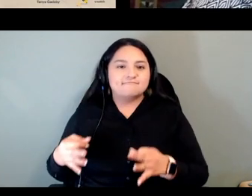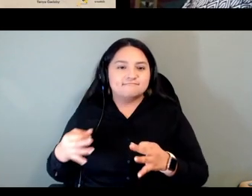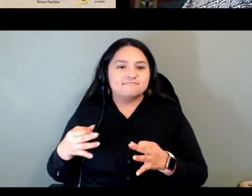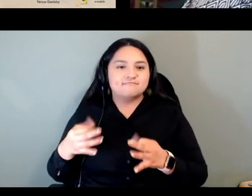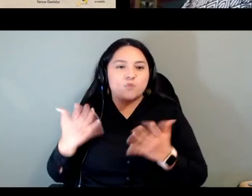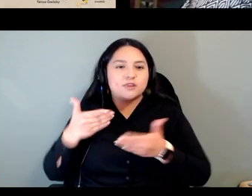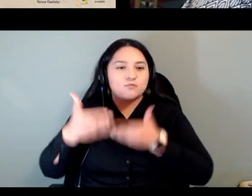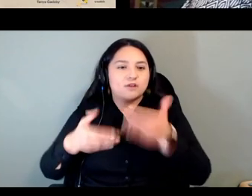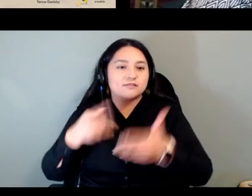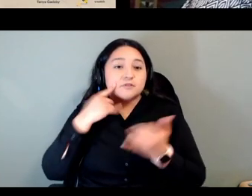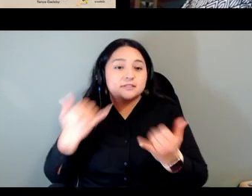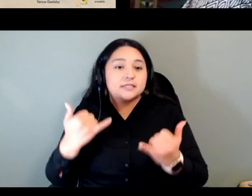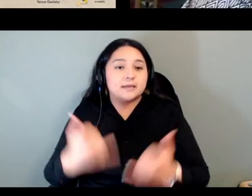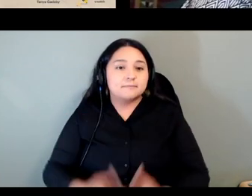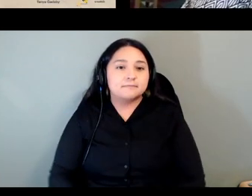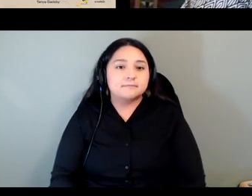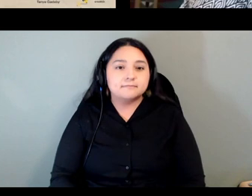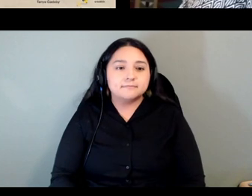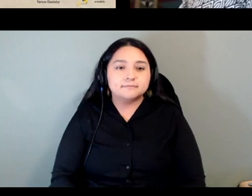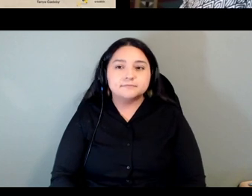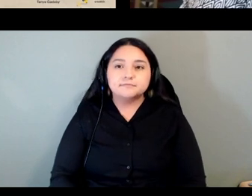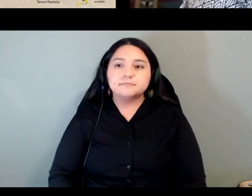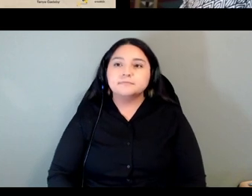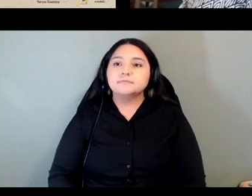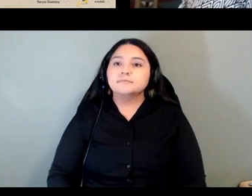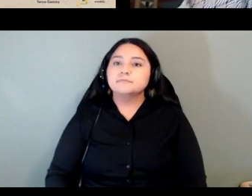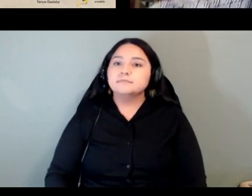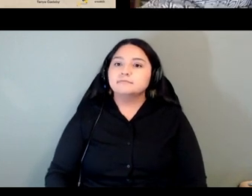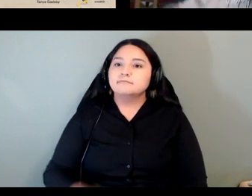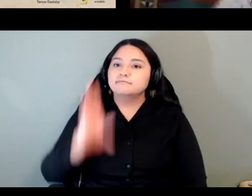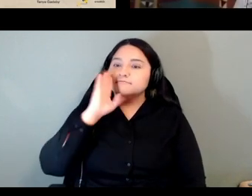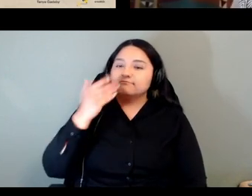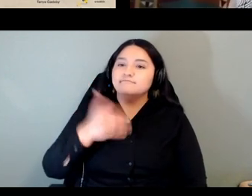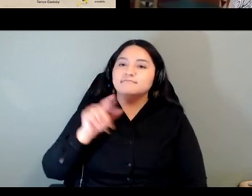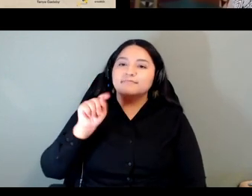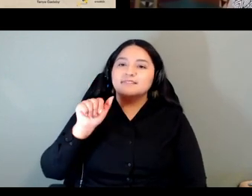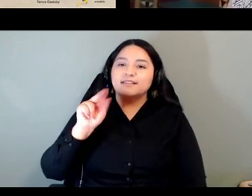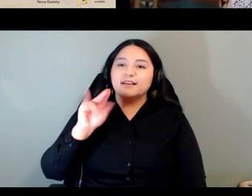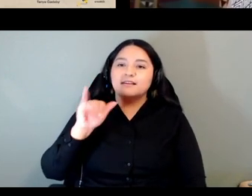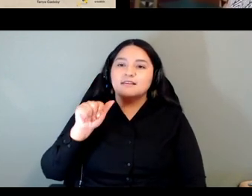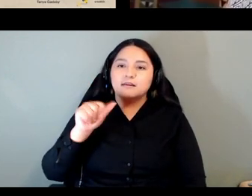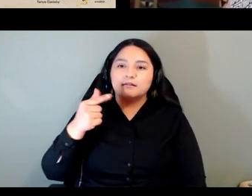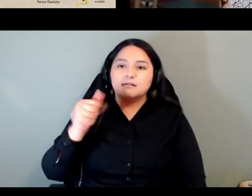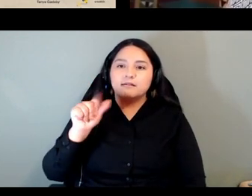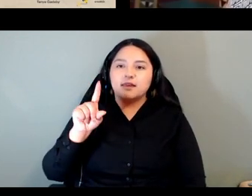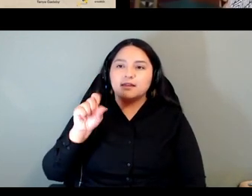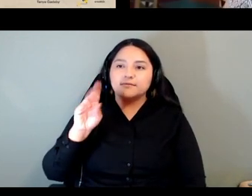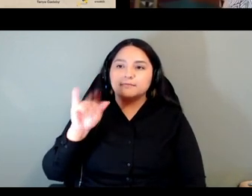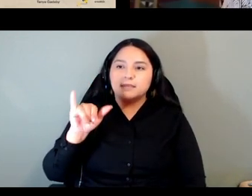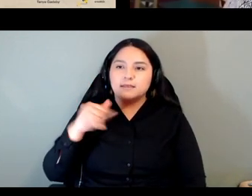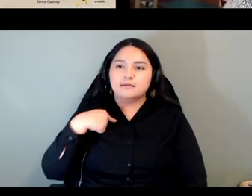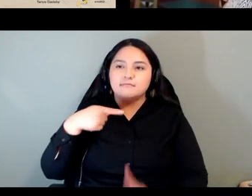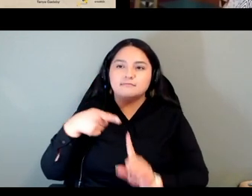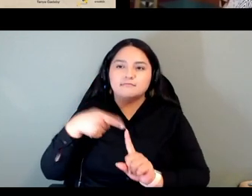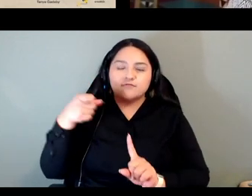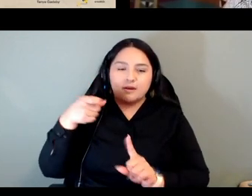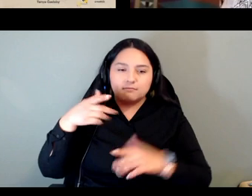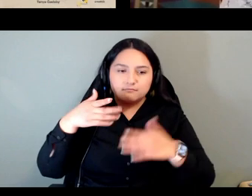ora everyone i'm tanya gadsby i'm zooming in from laquan in territory currently known